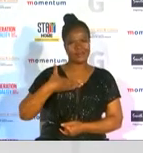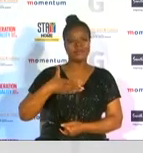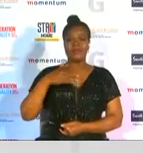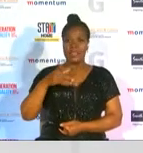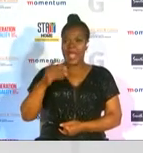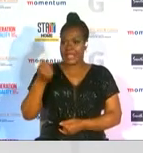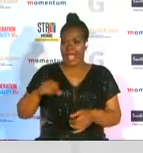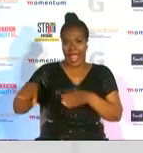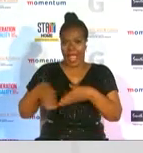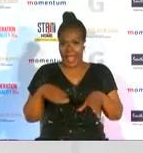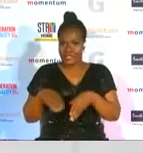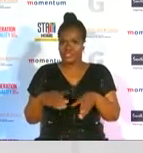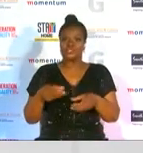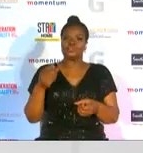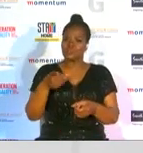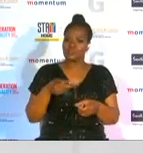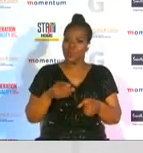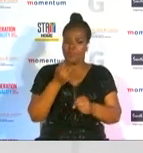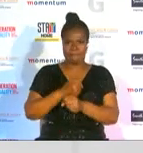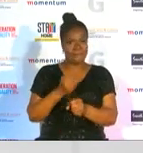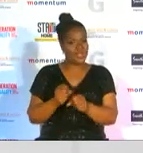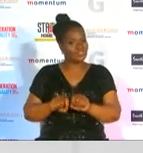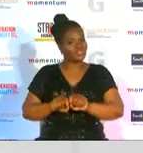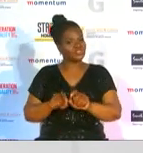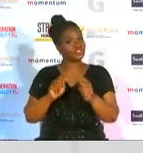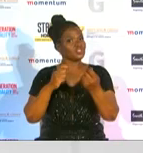positive change in women's sport the finalists for south africa